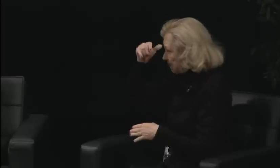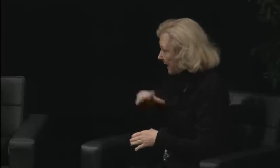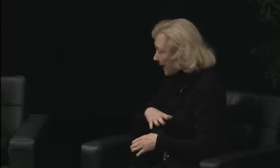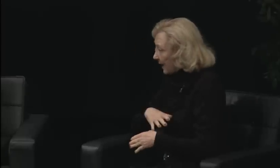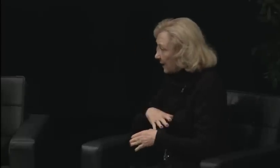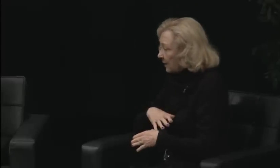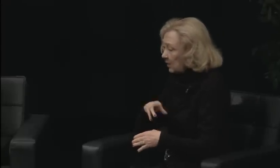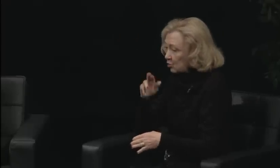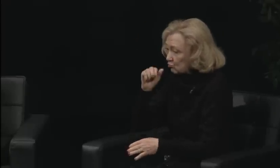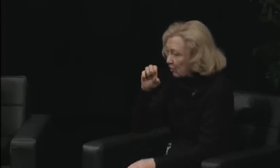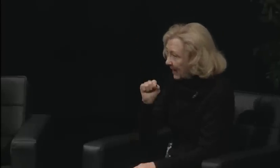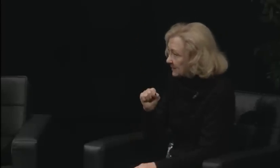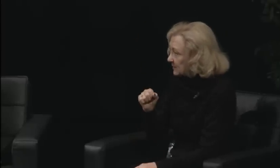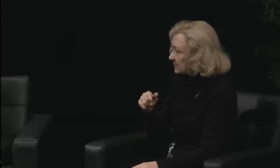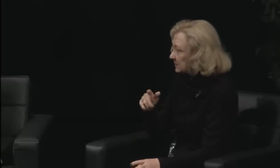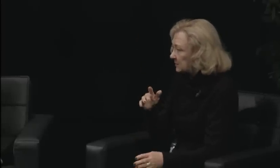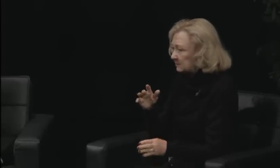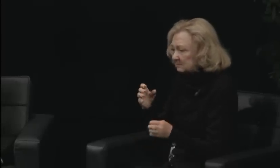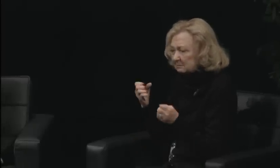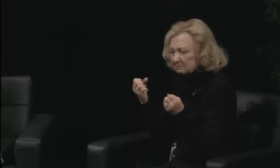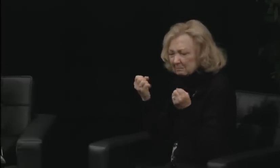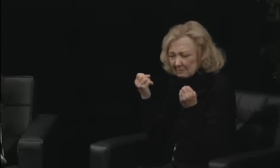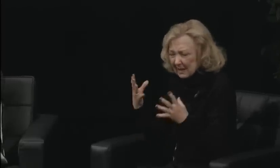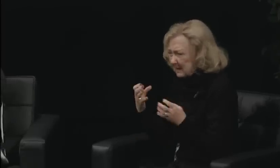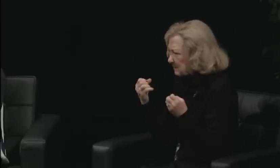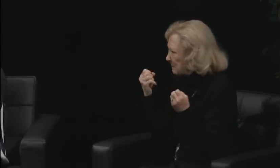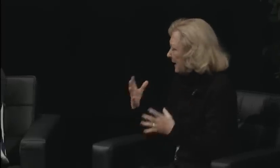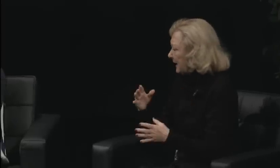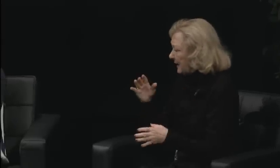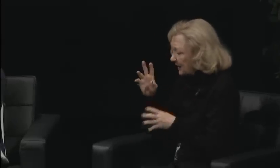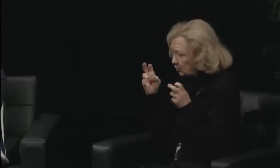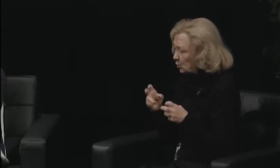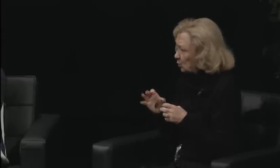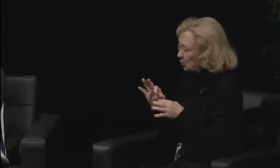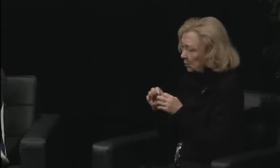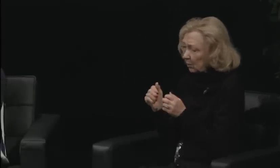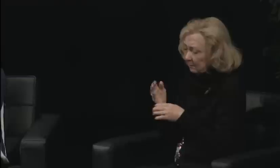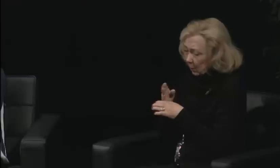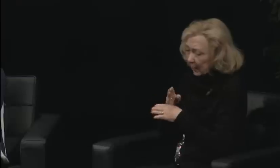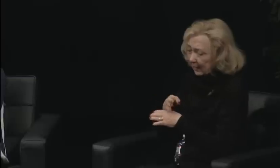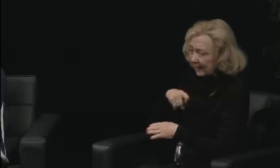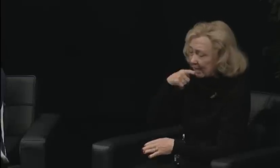I won't, but I could, because I'm fascinated by it.